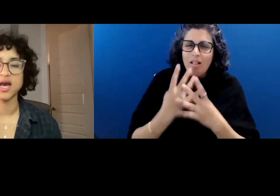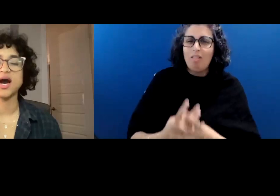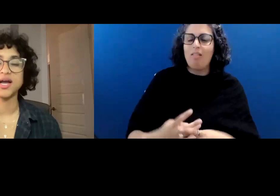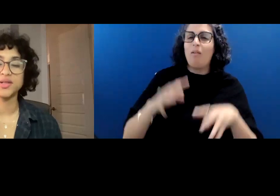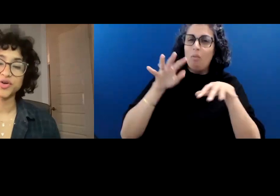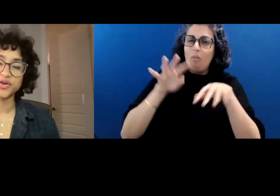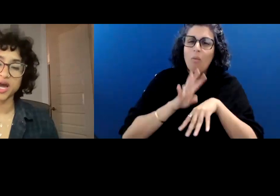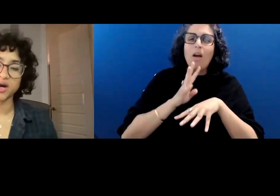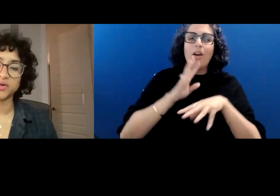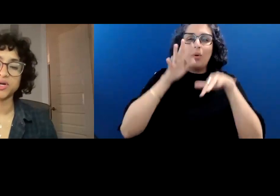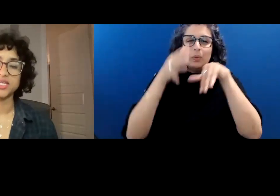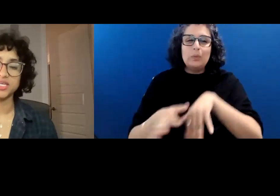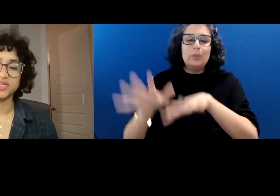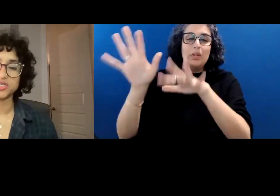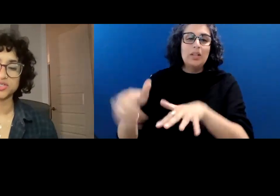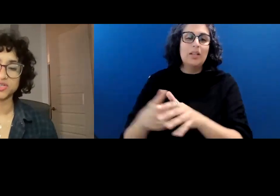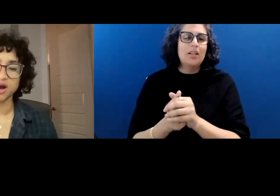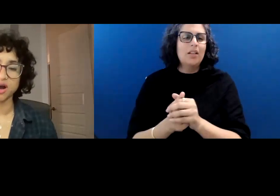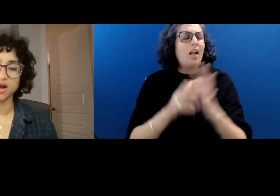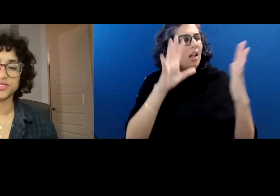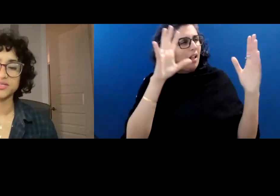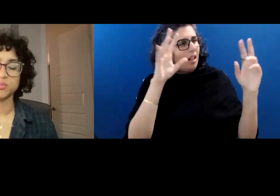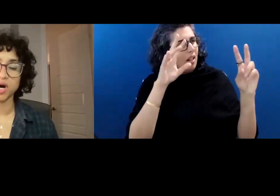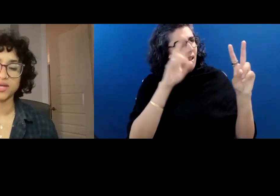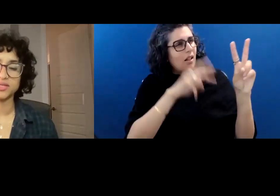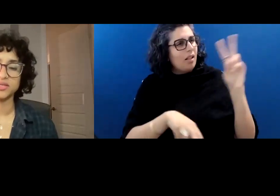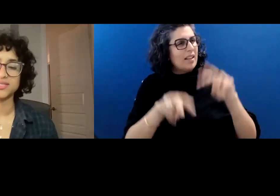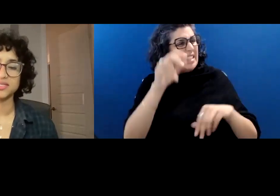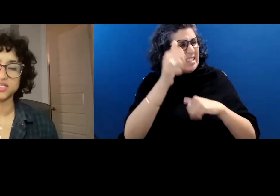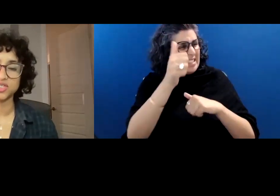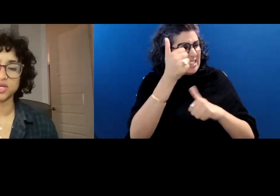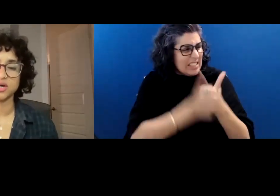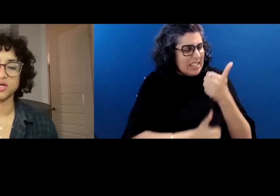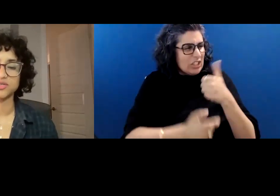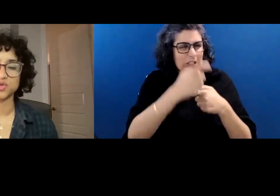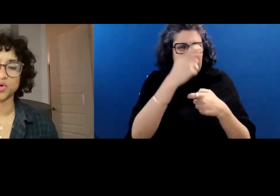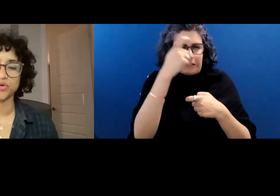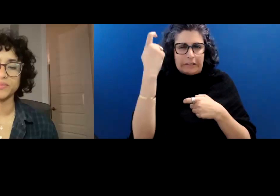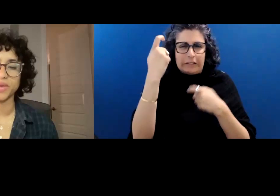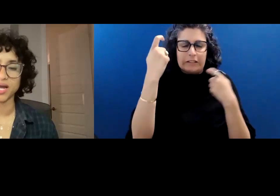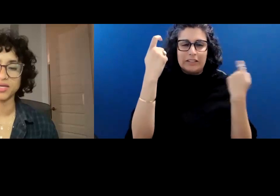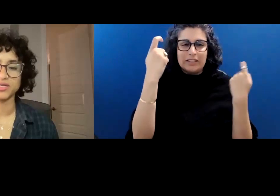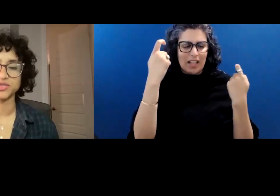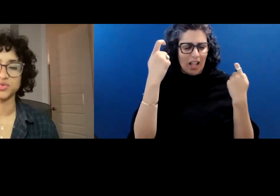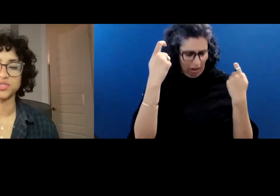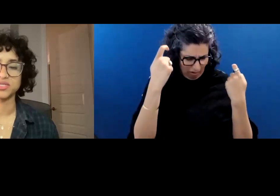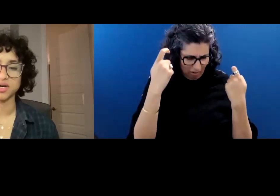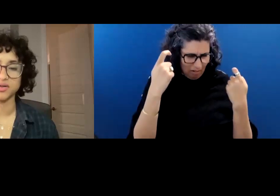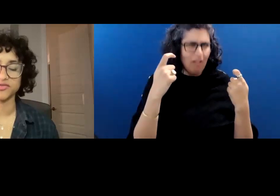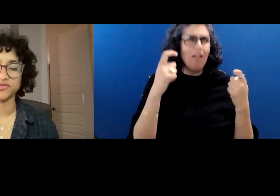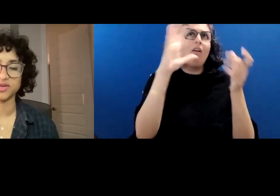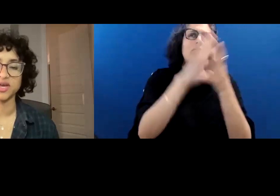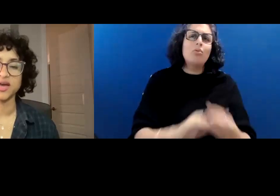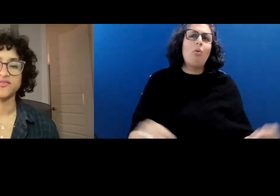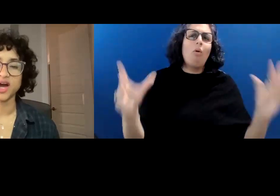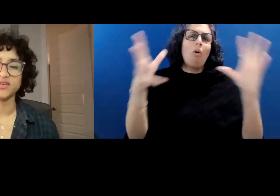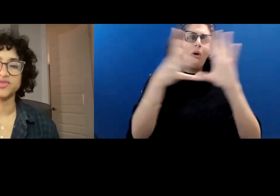I learn how each scar is the body stitching a story back into itself.